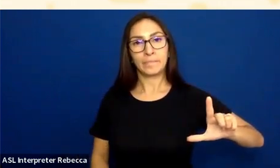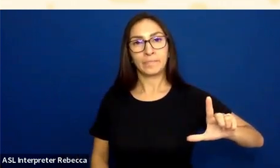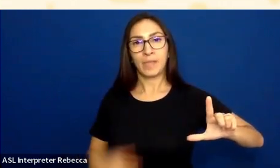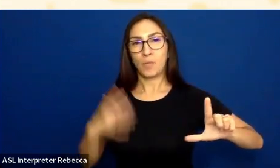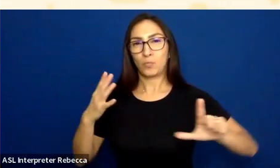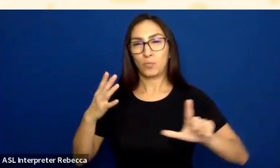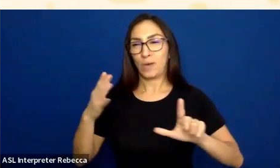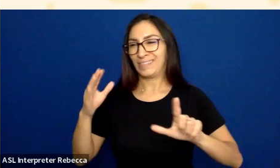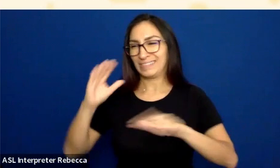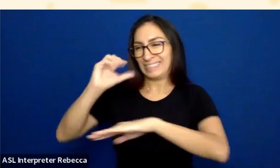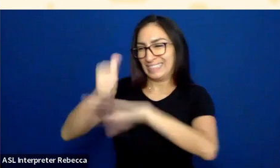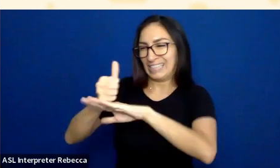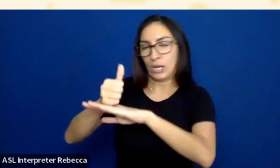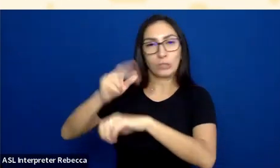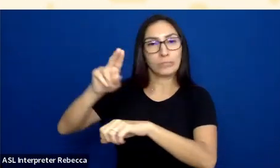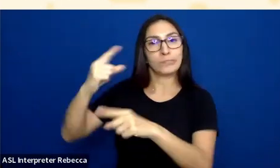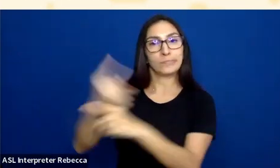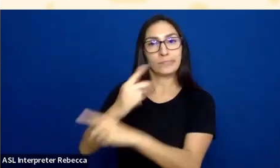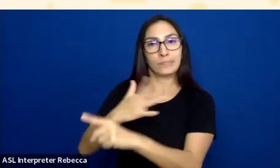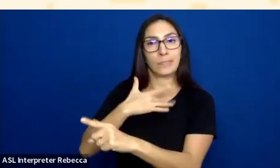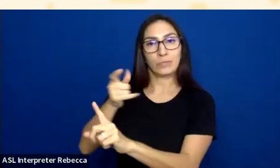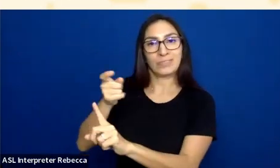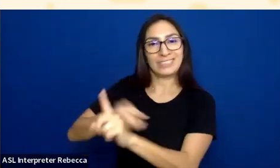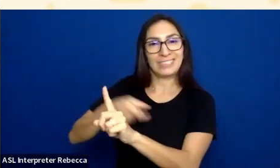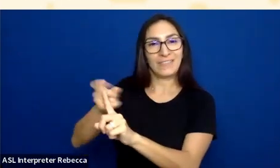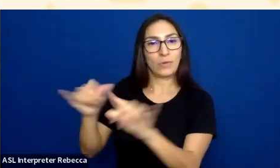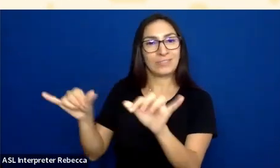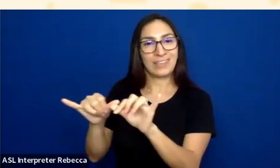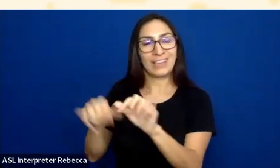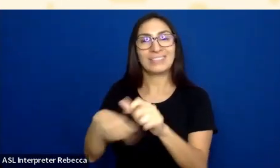and then I'm going to use WAVE. Now because I have got this add-on Installed,